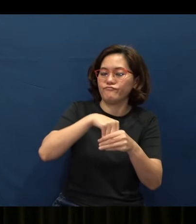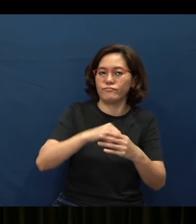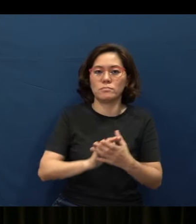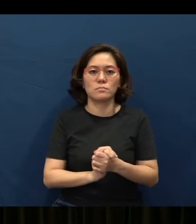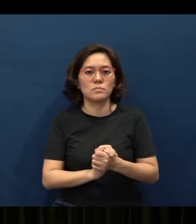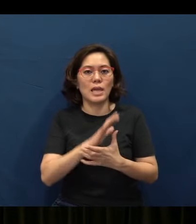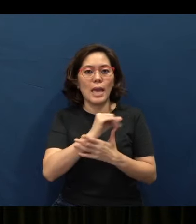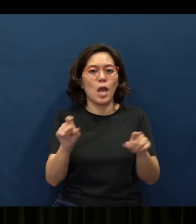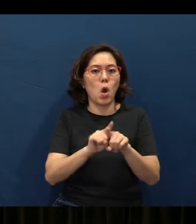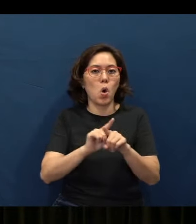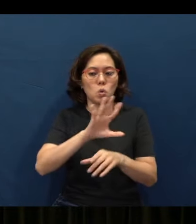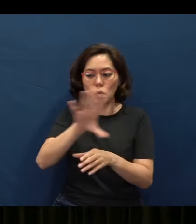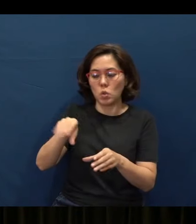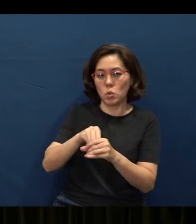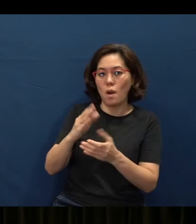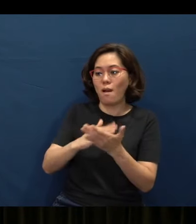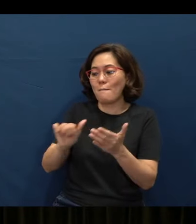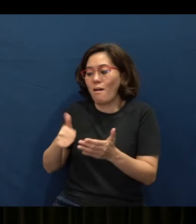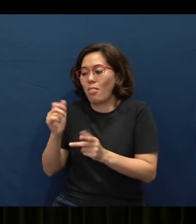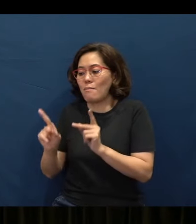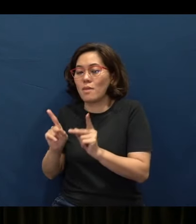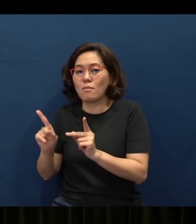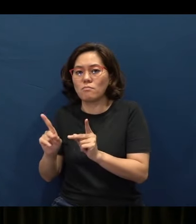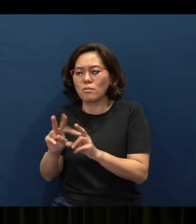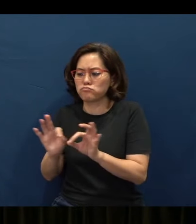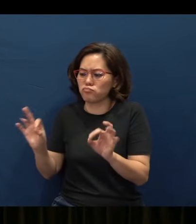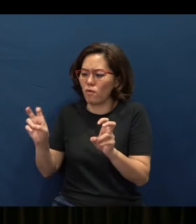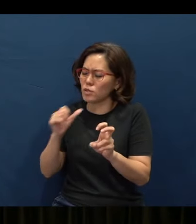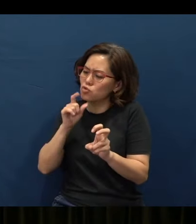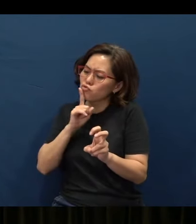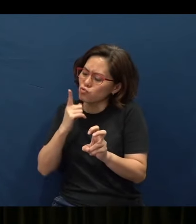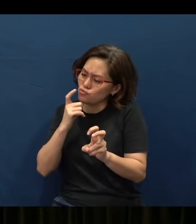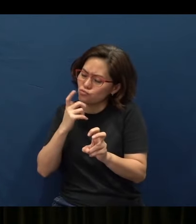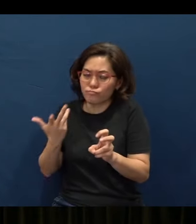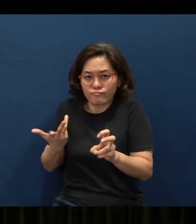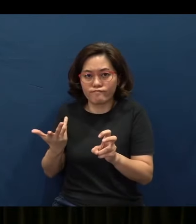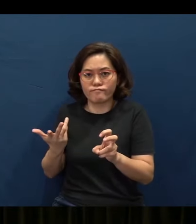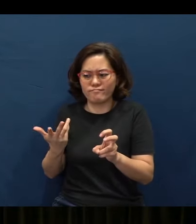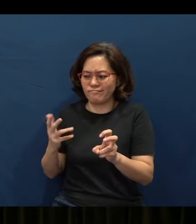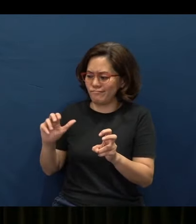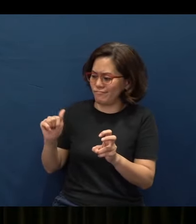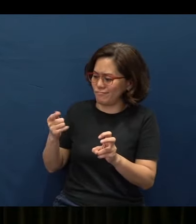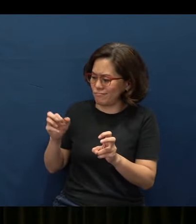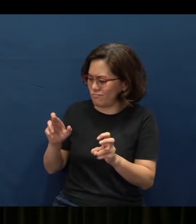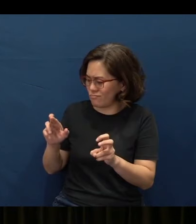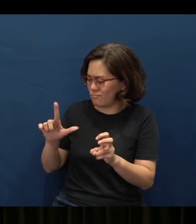And it also includes some other people's proverbs, whom we are not sure who they are, okay, Agur and Lemuel.